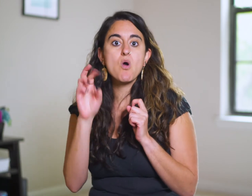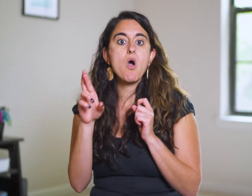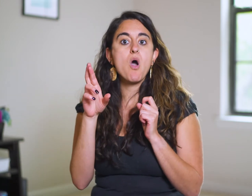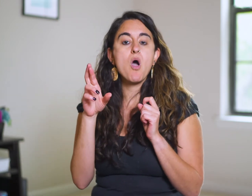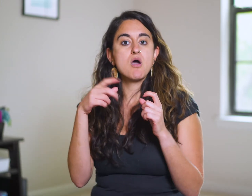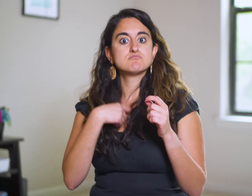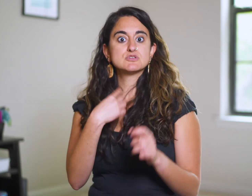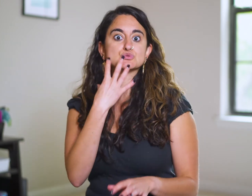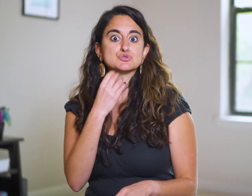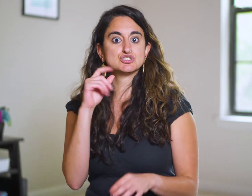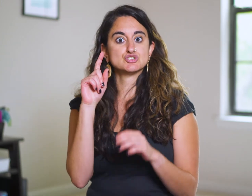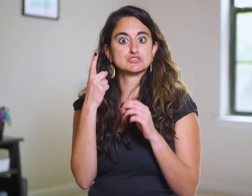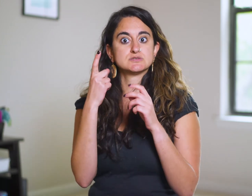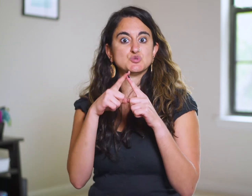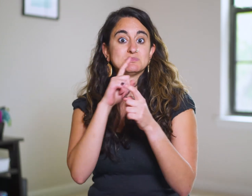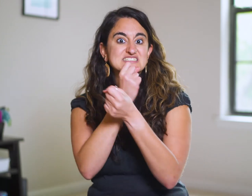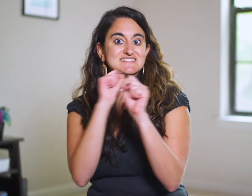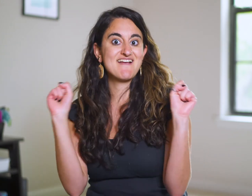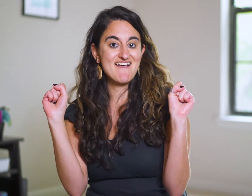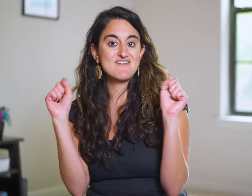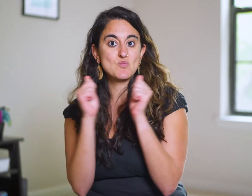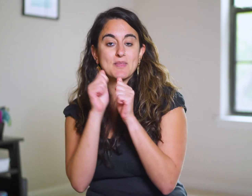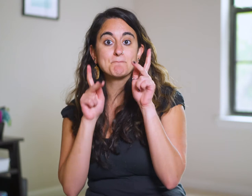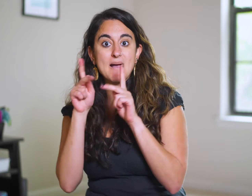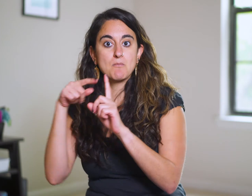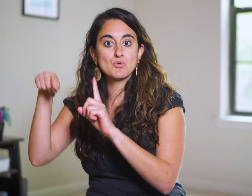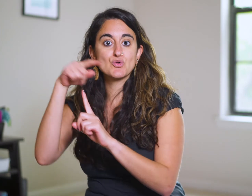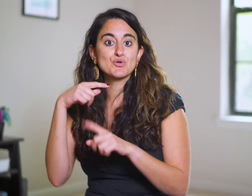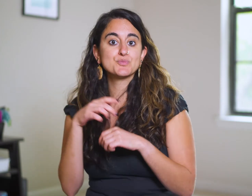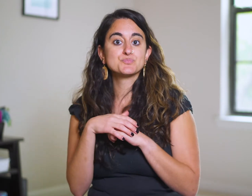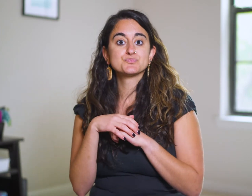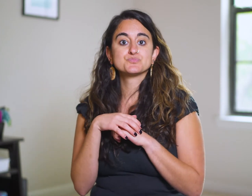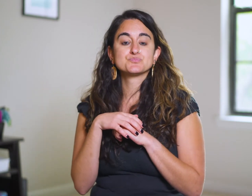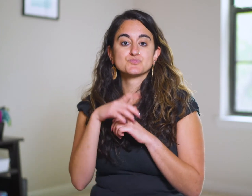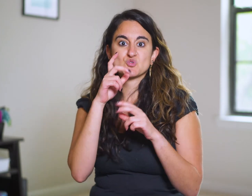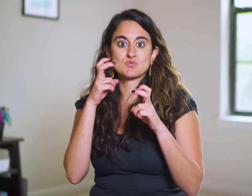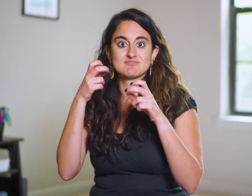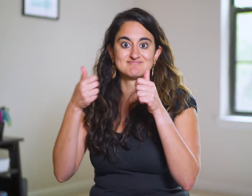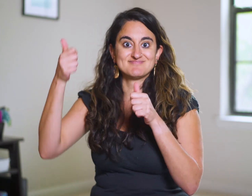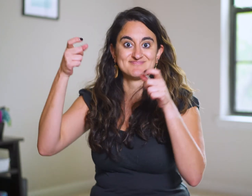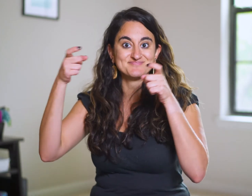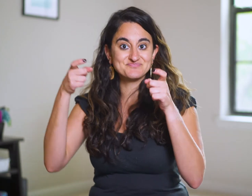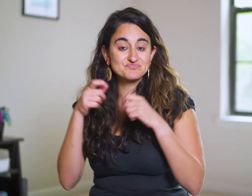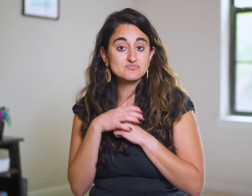or claim to be Jews just to be associated with the people who have the upper hand.